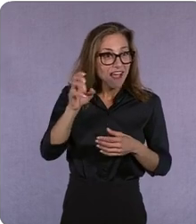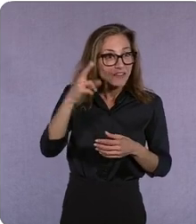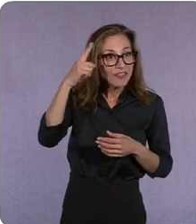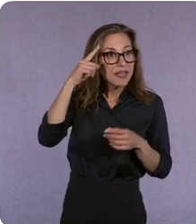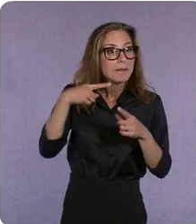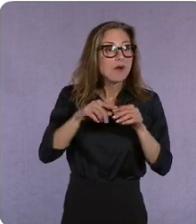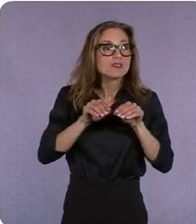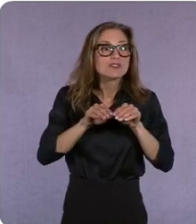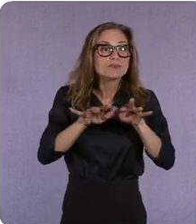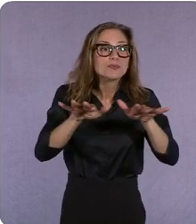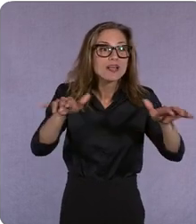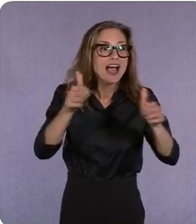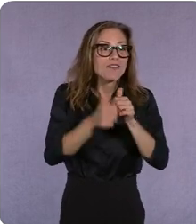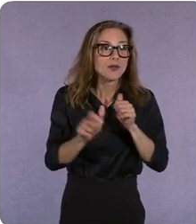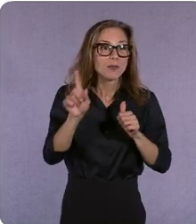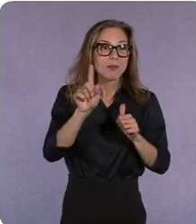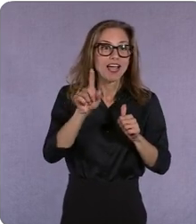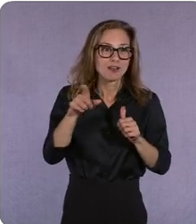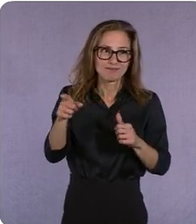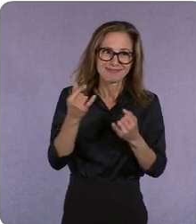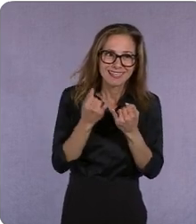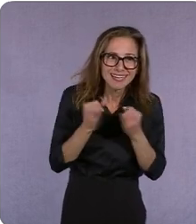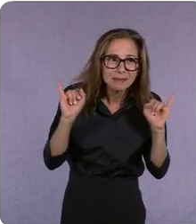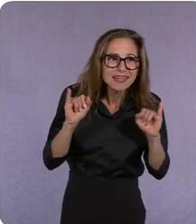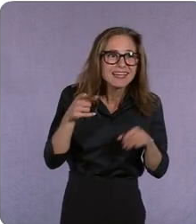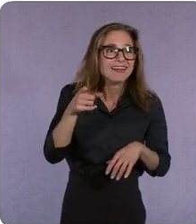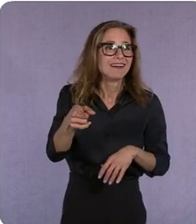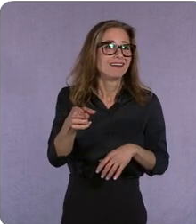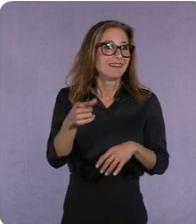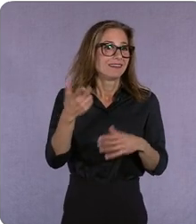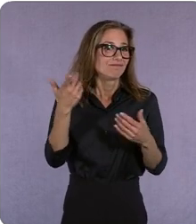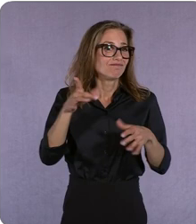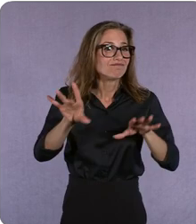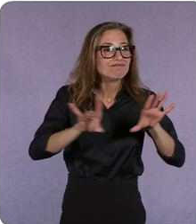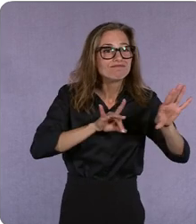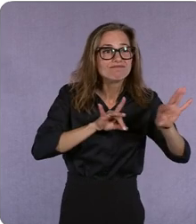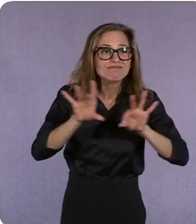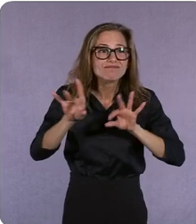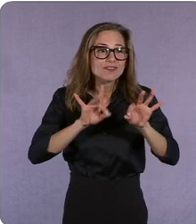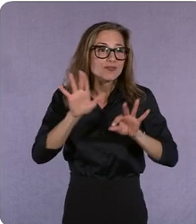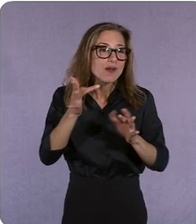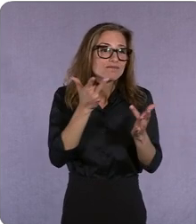unaffiliated and are able to pick the the best path to market for each of your products is an